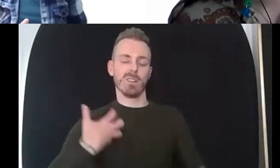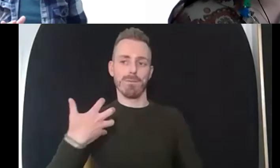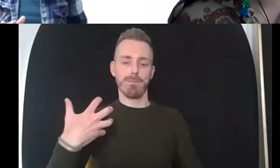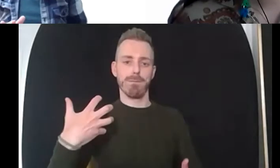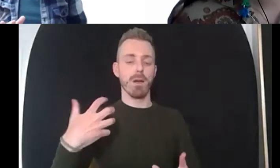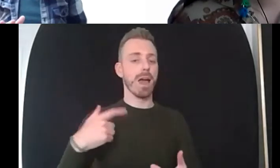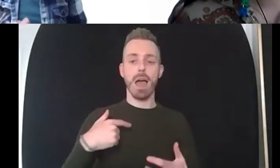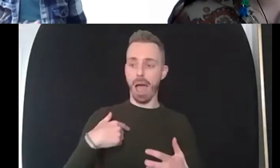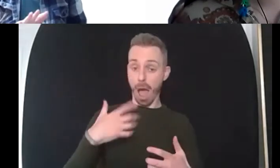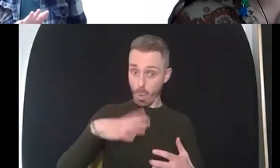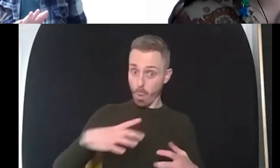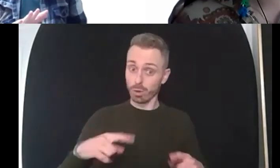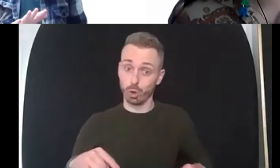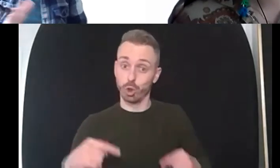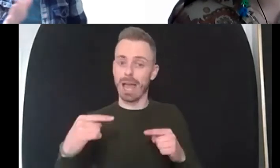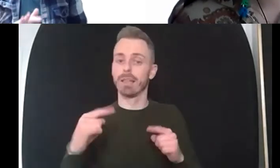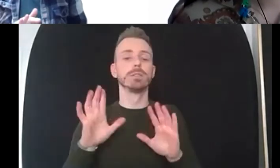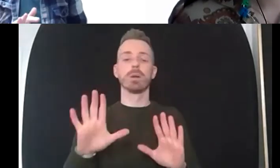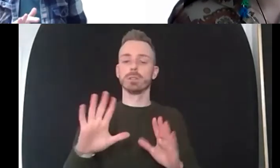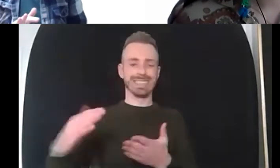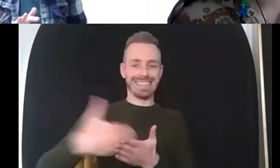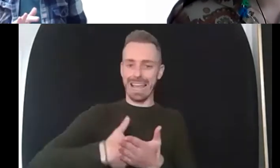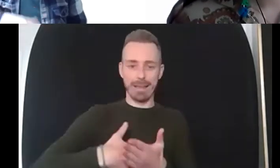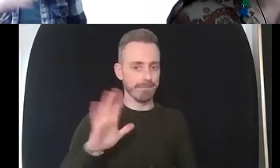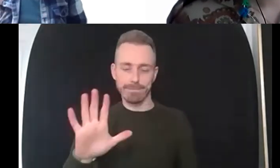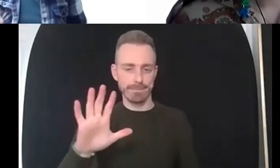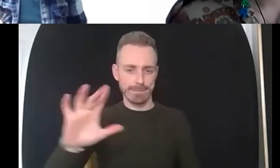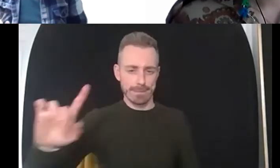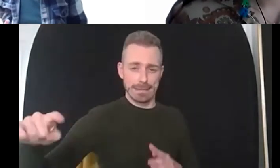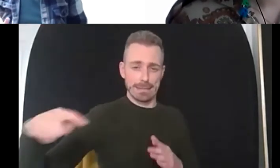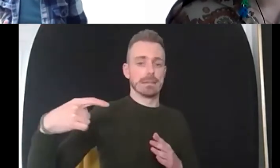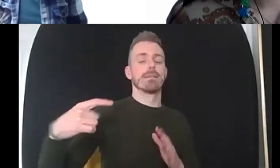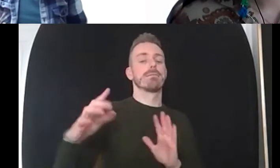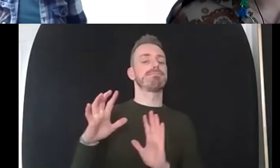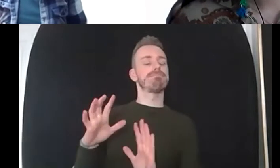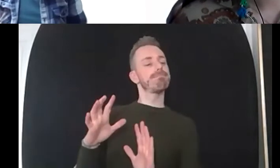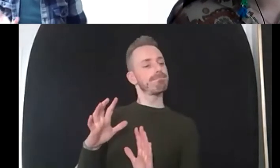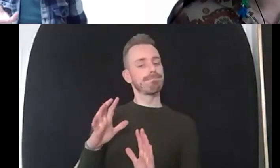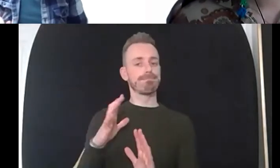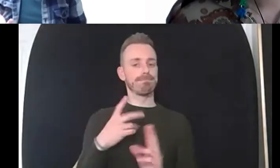kind of i walked we walked away from that i did contact starbucks and and tell them how lonely